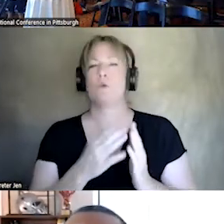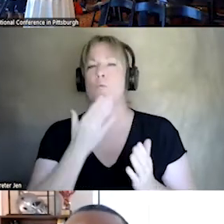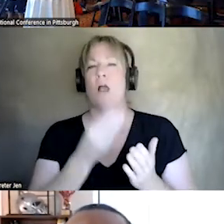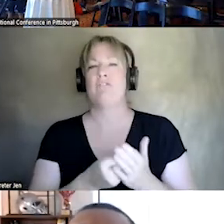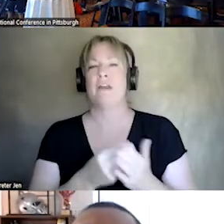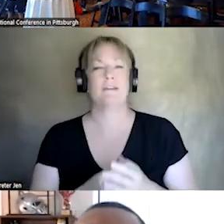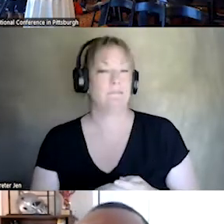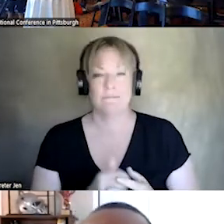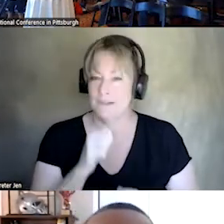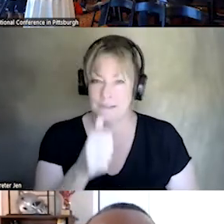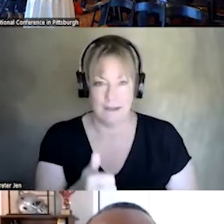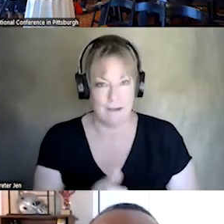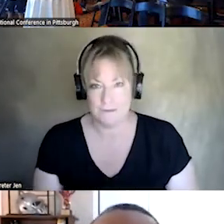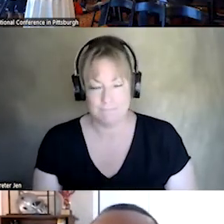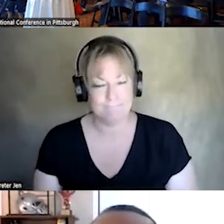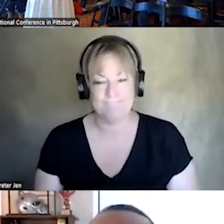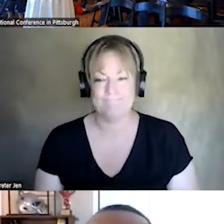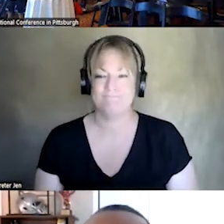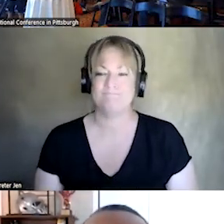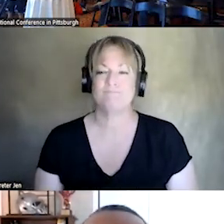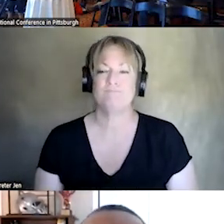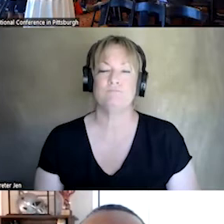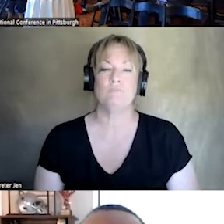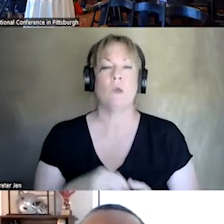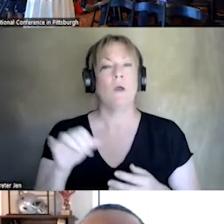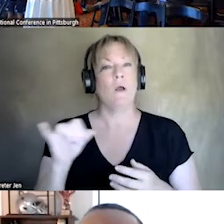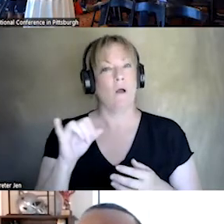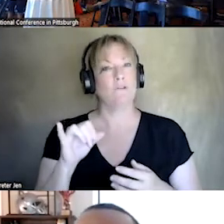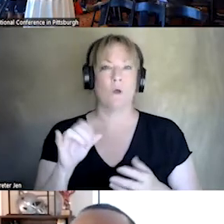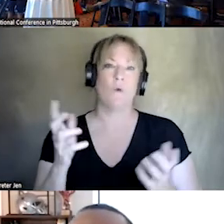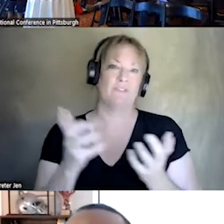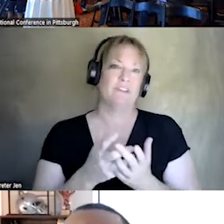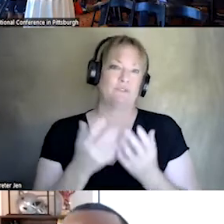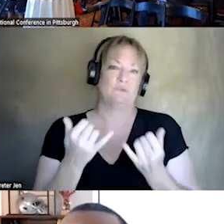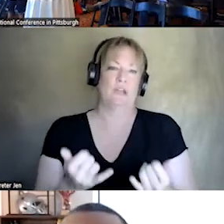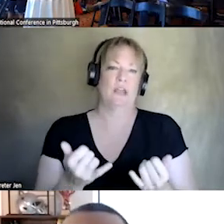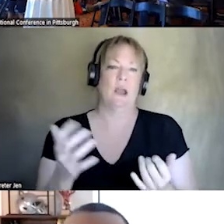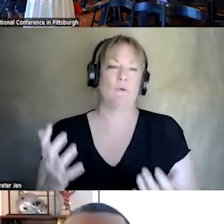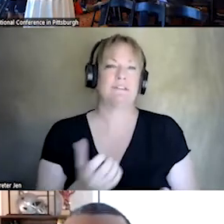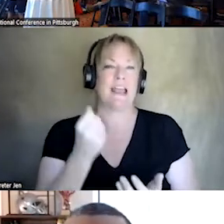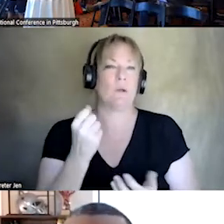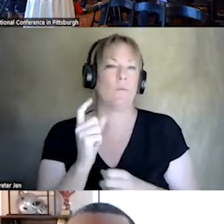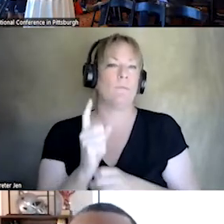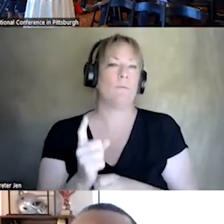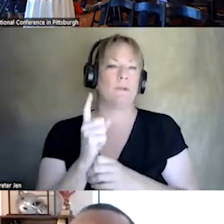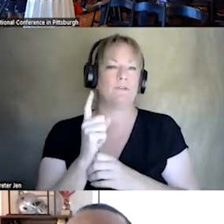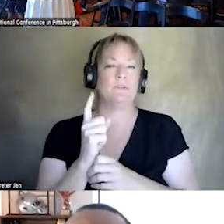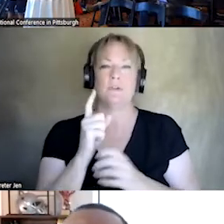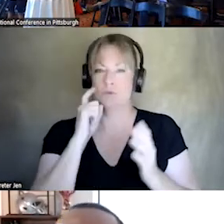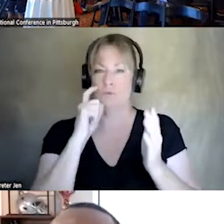ALSO, IT IS, I THINK VERY FITTING TODAY. JUST WANT TO TAKE A MOMENT. RECOGNIZE OUR